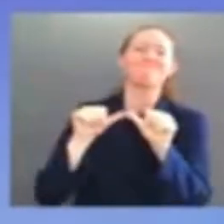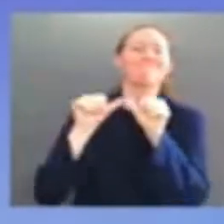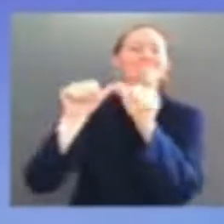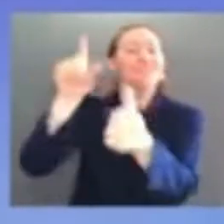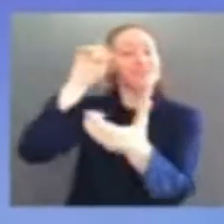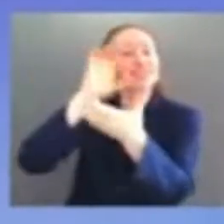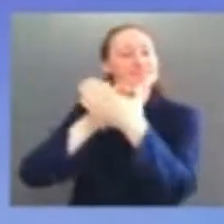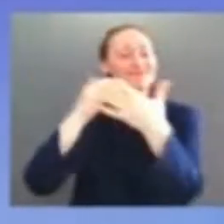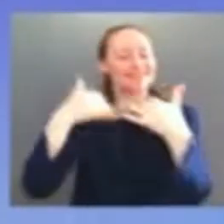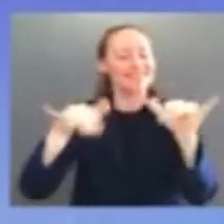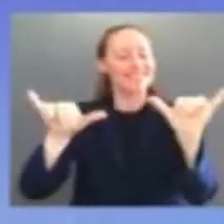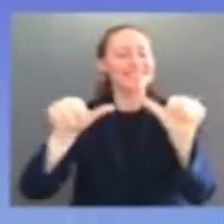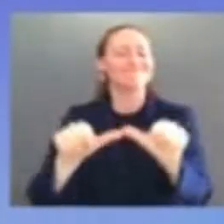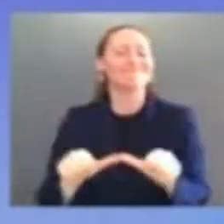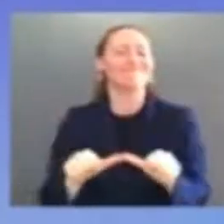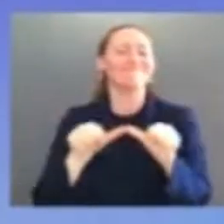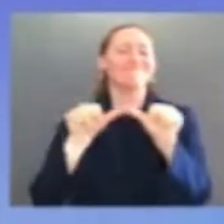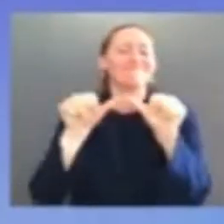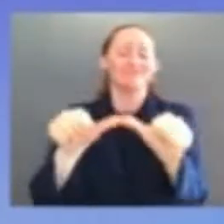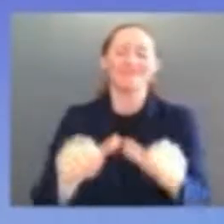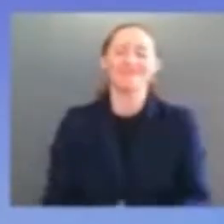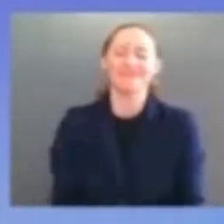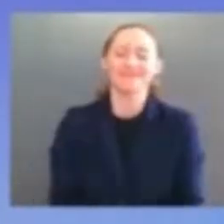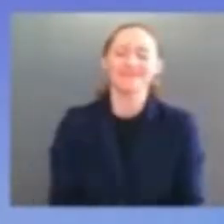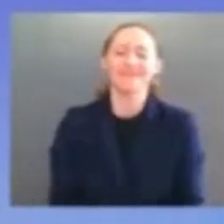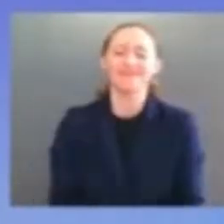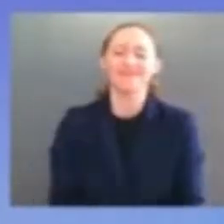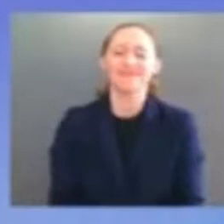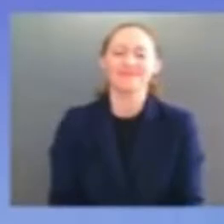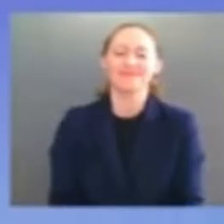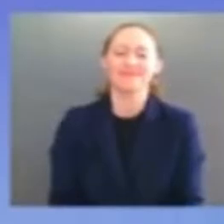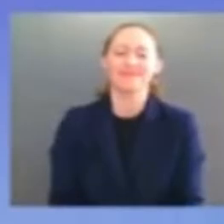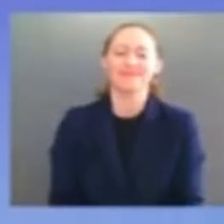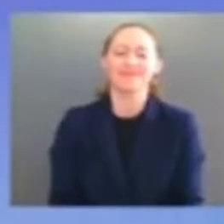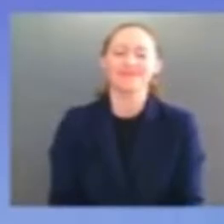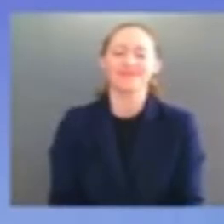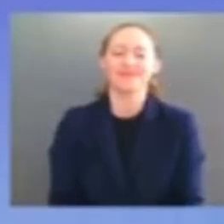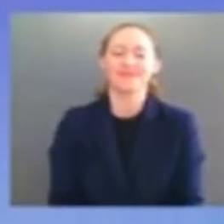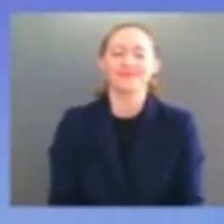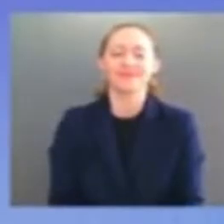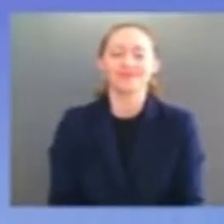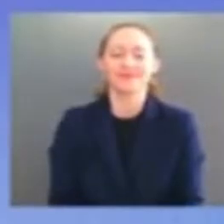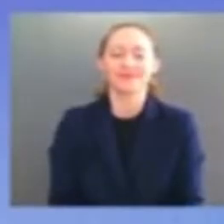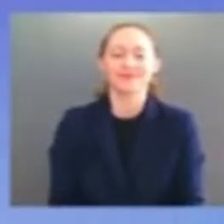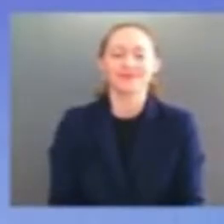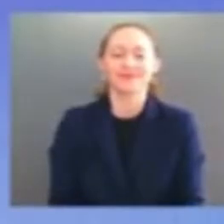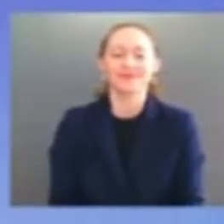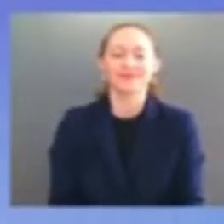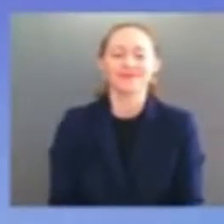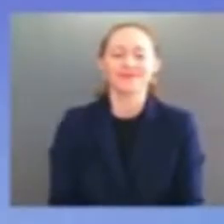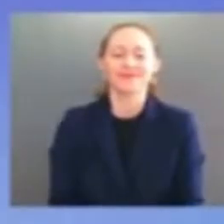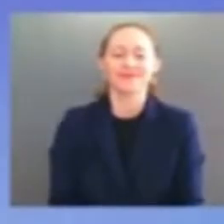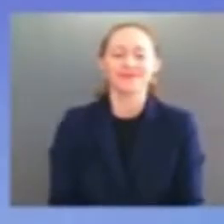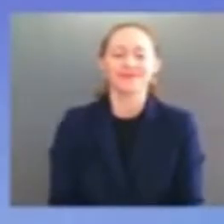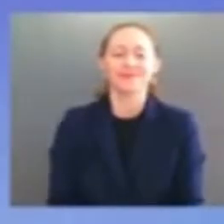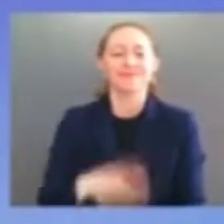through the confirmation of the first black woman to the united states supreme court